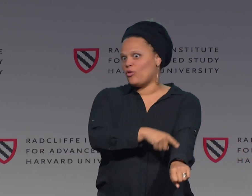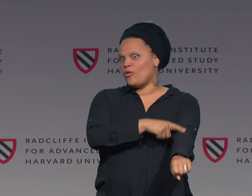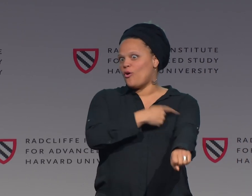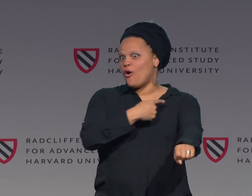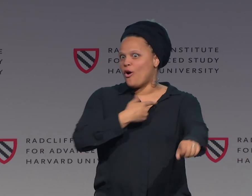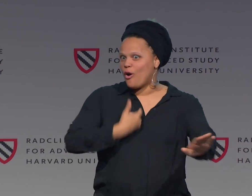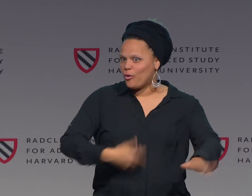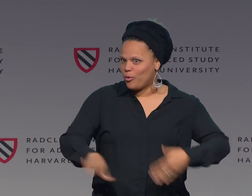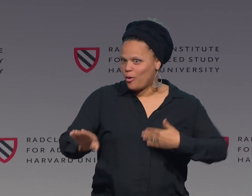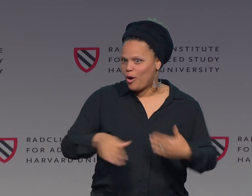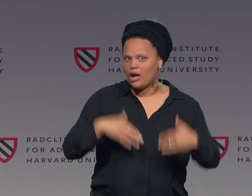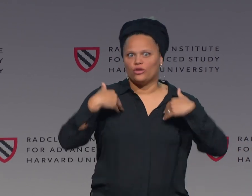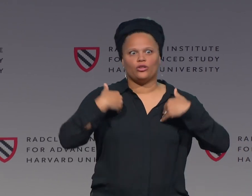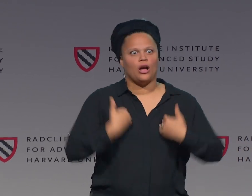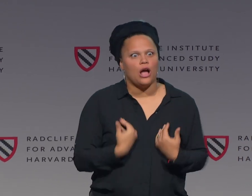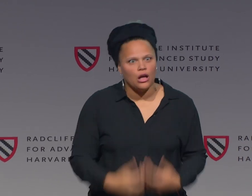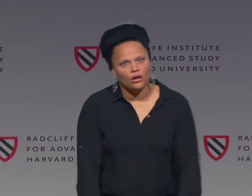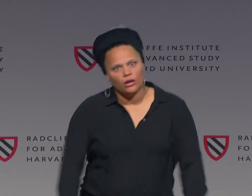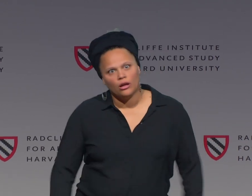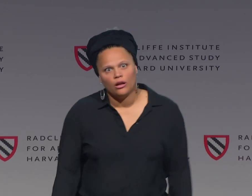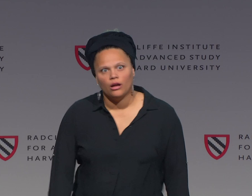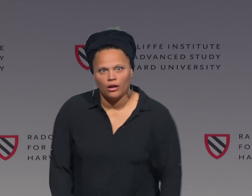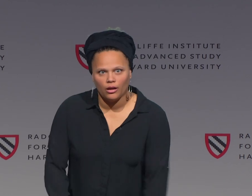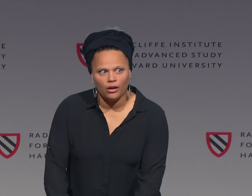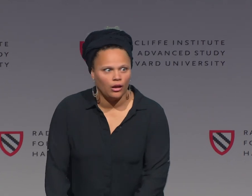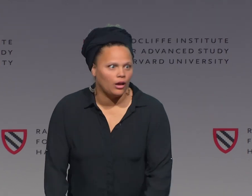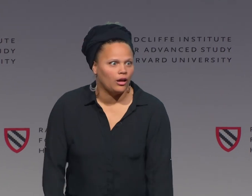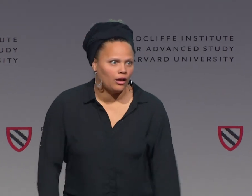You get the picture. This is a long walk. Someone's going to be dragging.